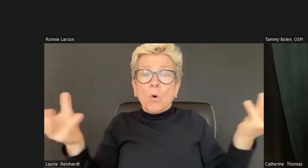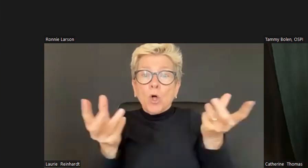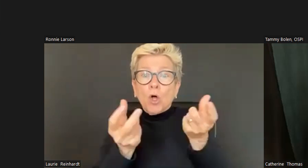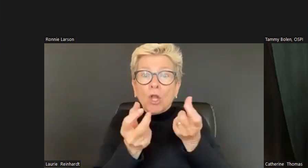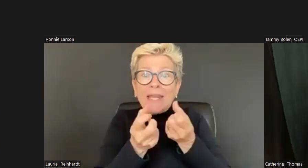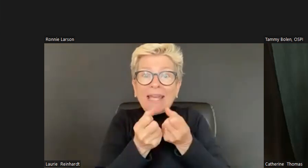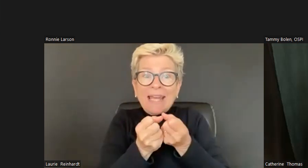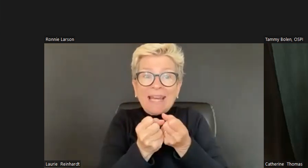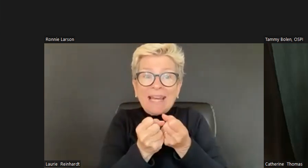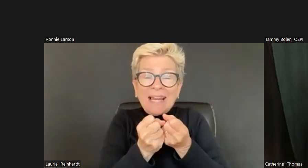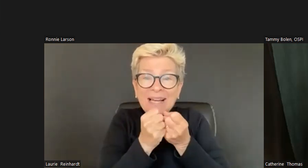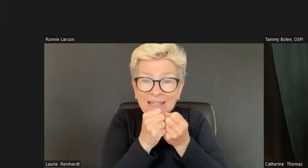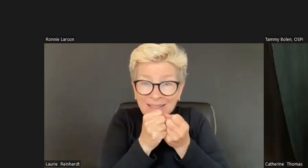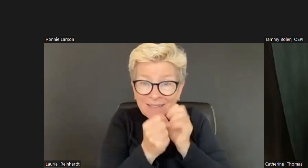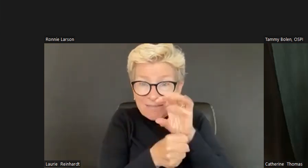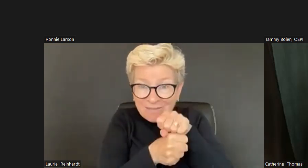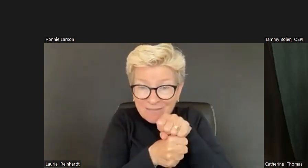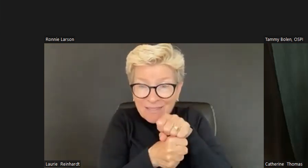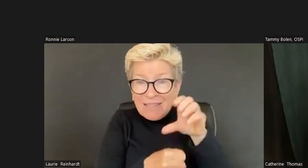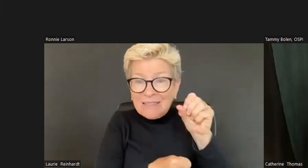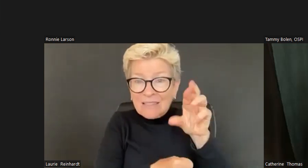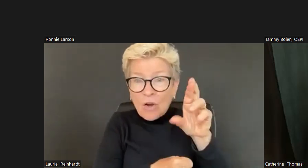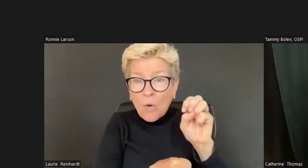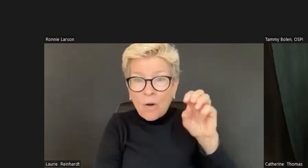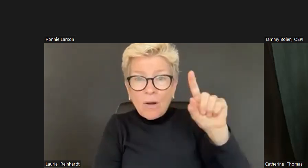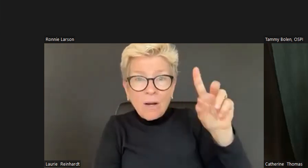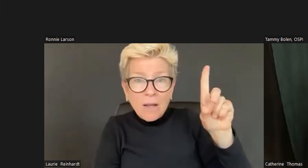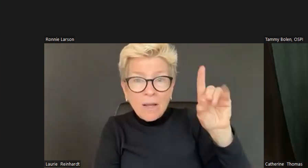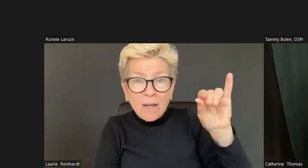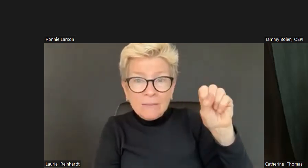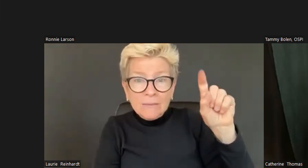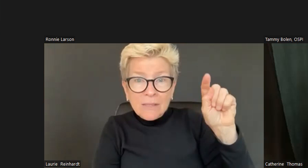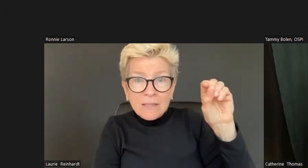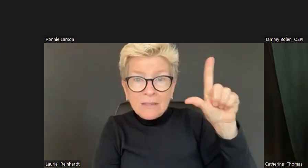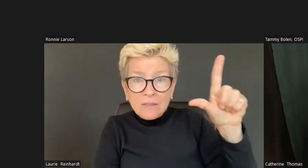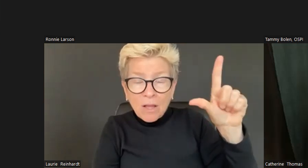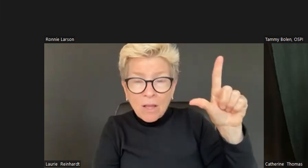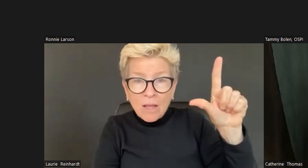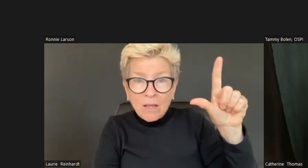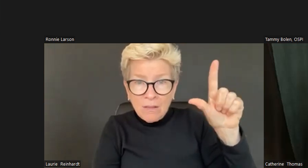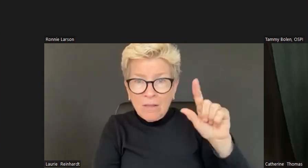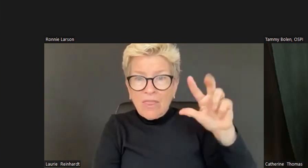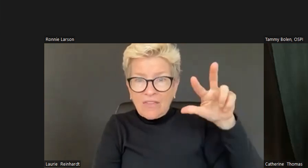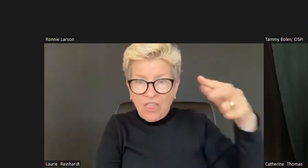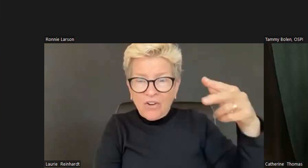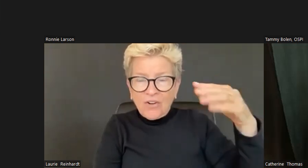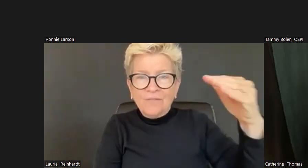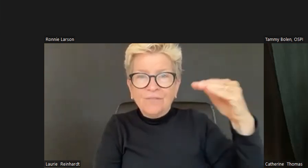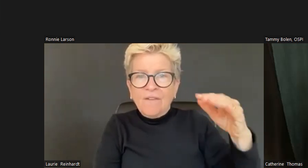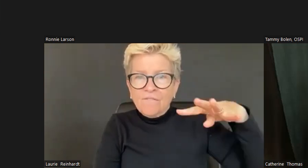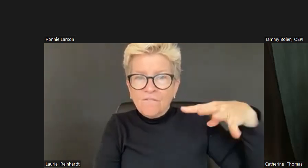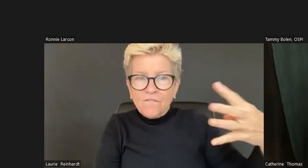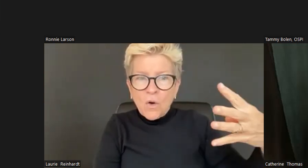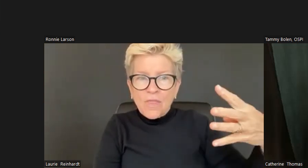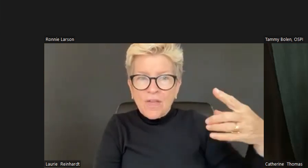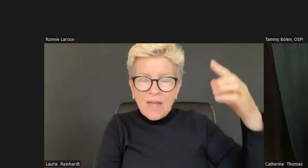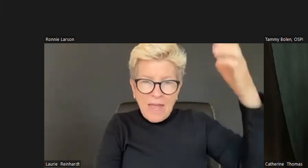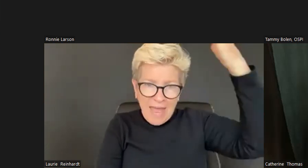Is core distal so we also have a core and we have edges. So just reach out, just do a big reach.